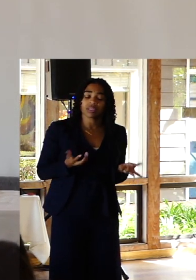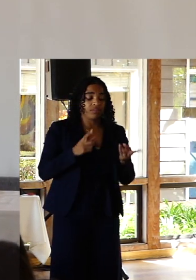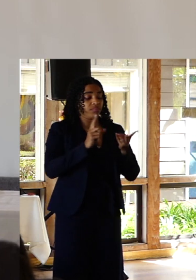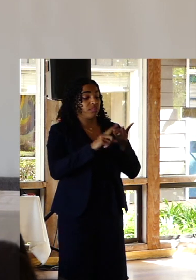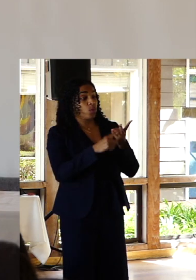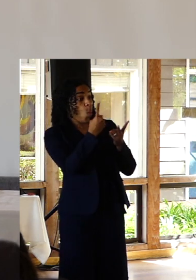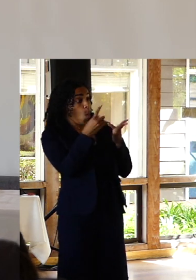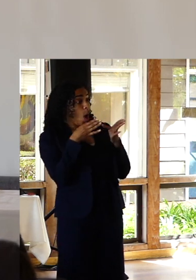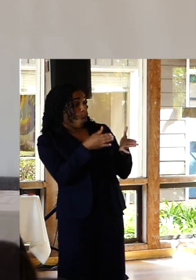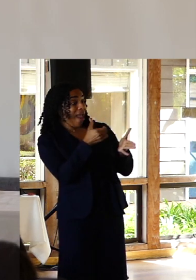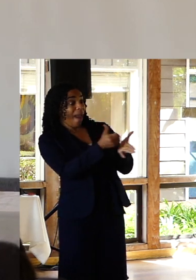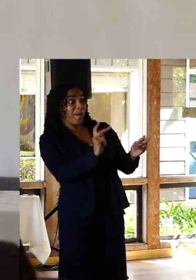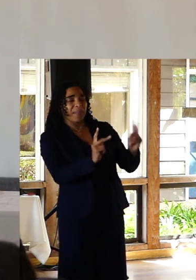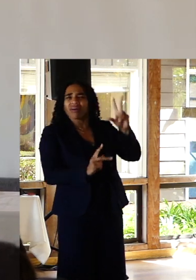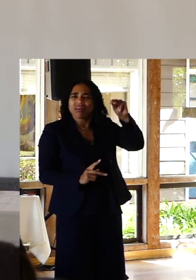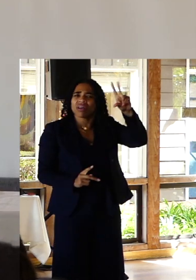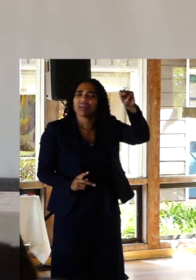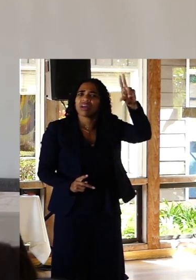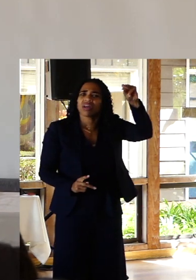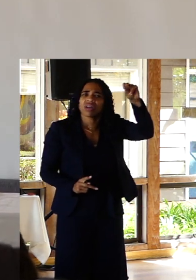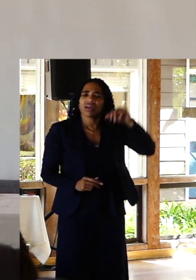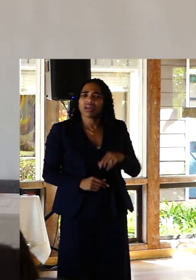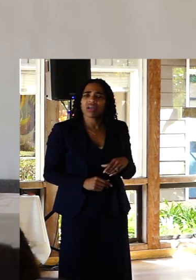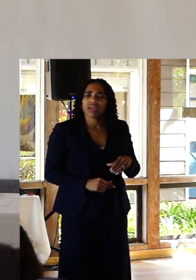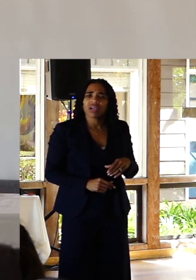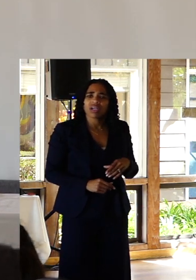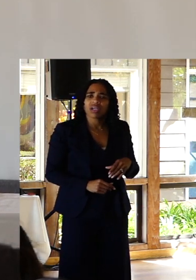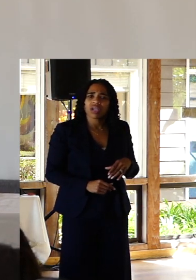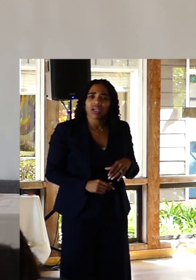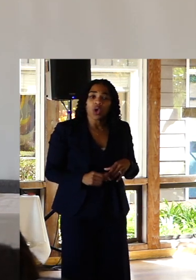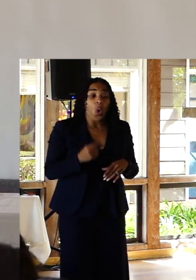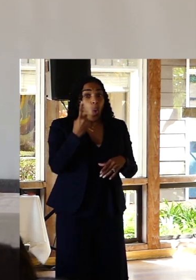I am fairly sure that no therapist has ever been told to make their patients